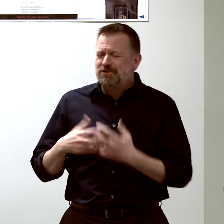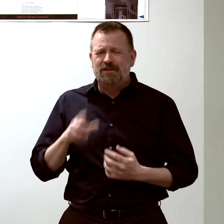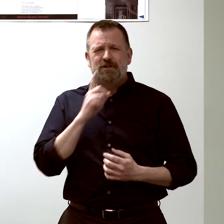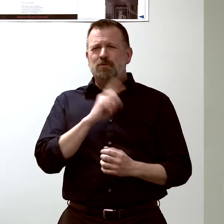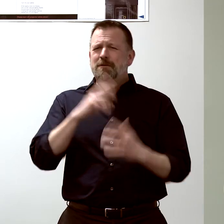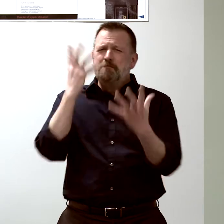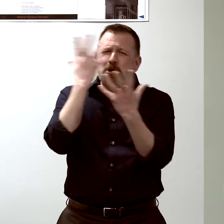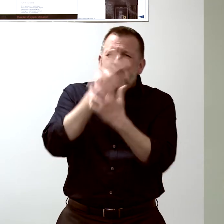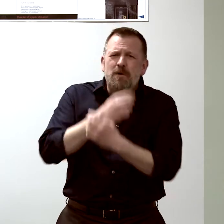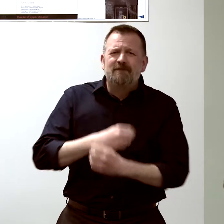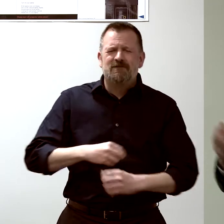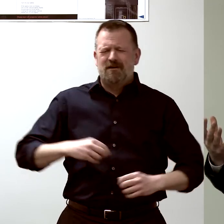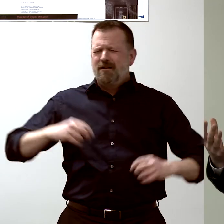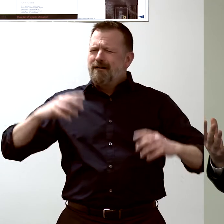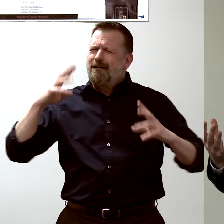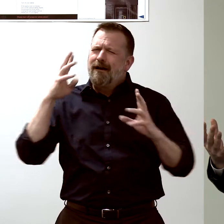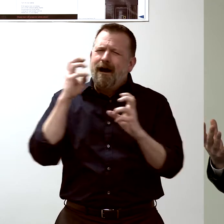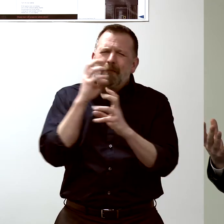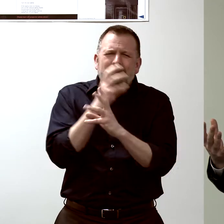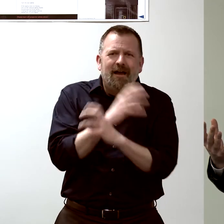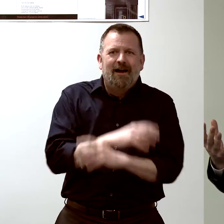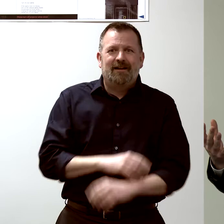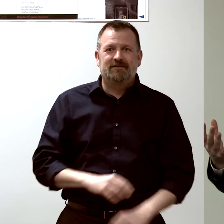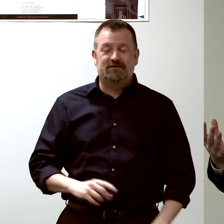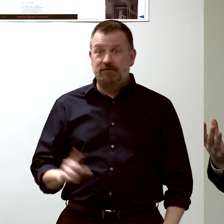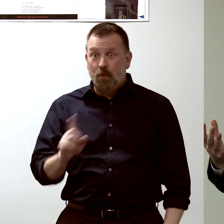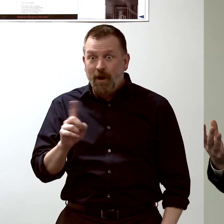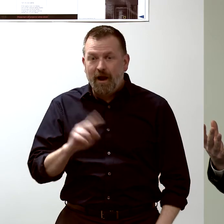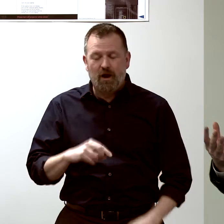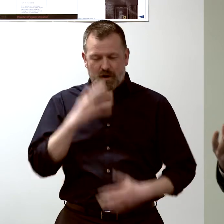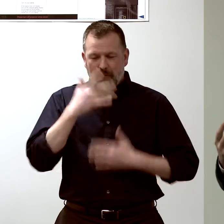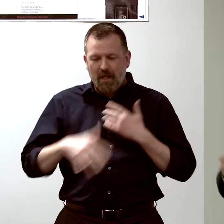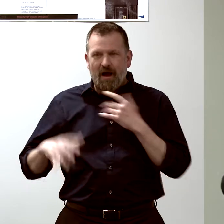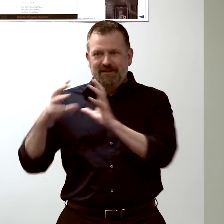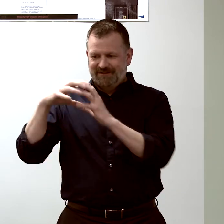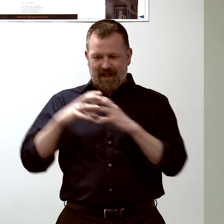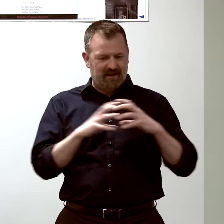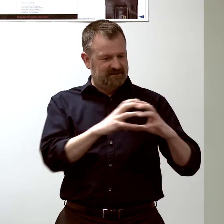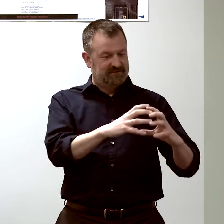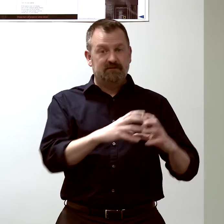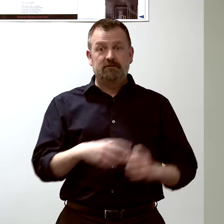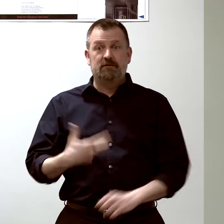inside the cells in your blood that responds to vaccination...